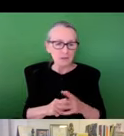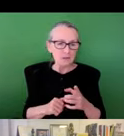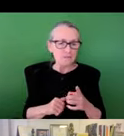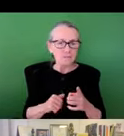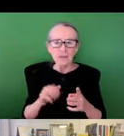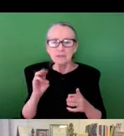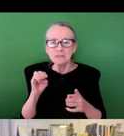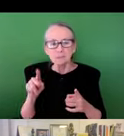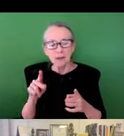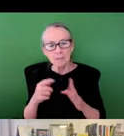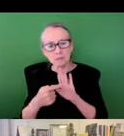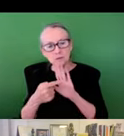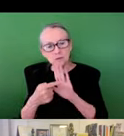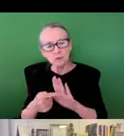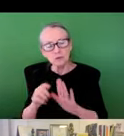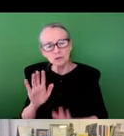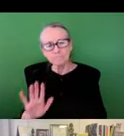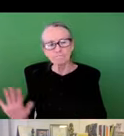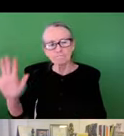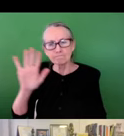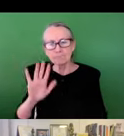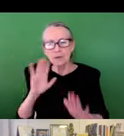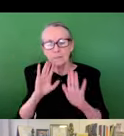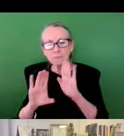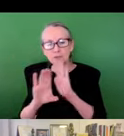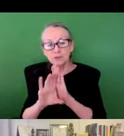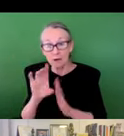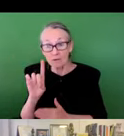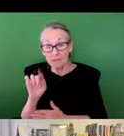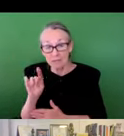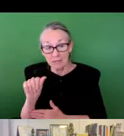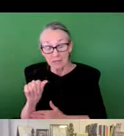the neighborhood level. We usually develop a map that sort of gives a spatial